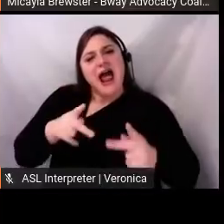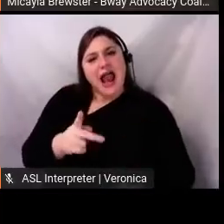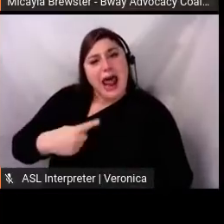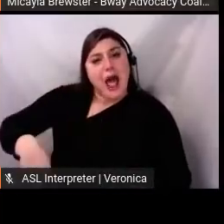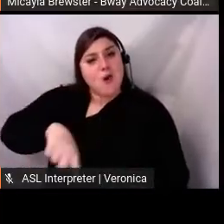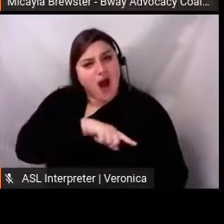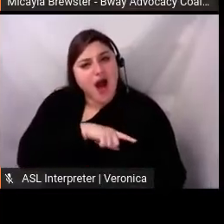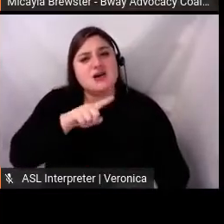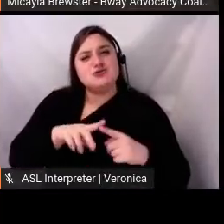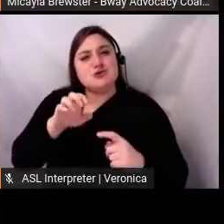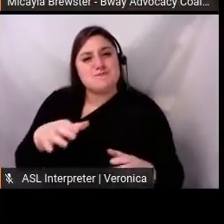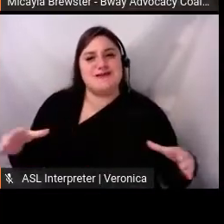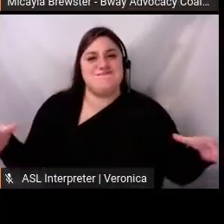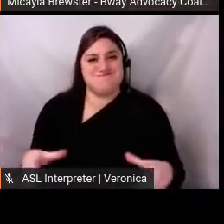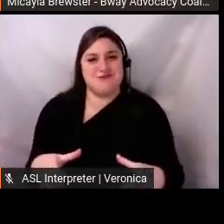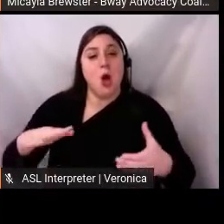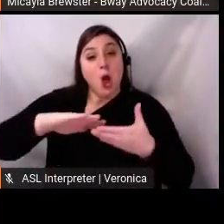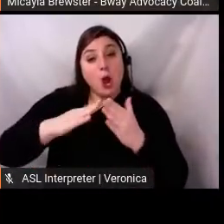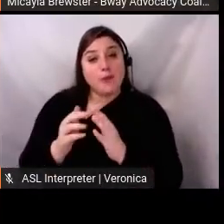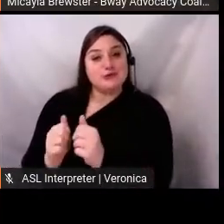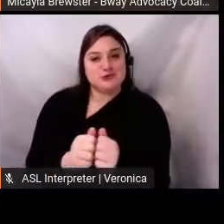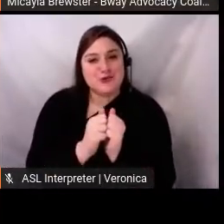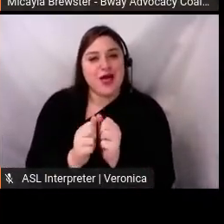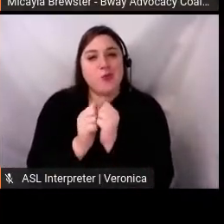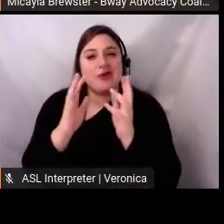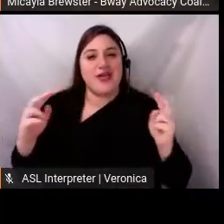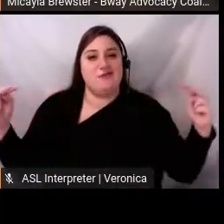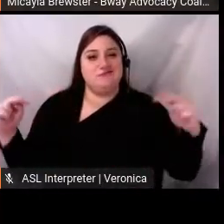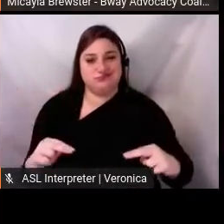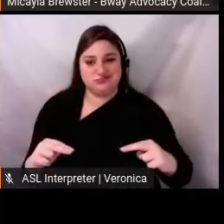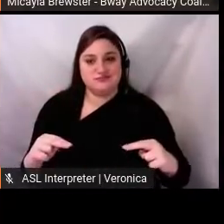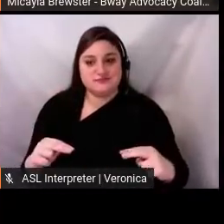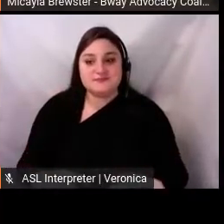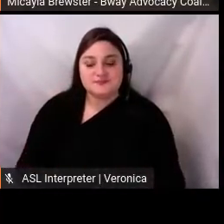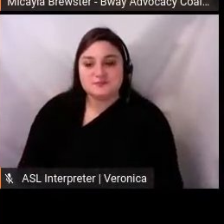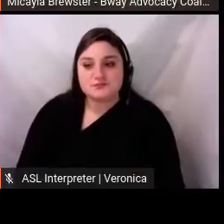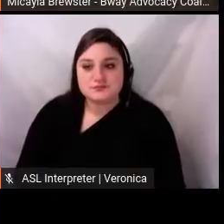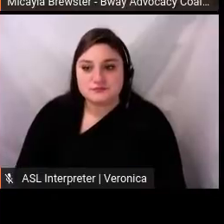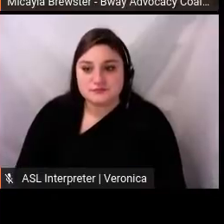whiteness. And the hope was to begin healing the wounds caused